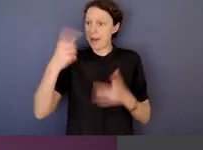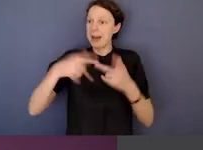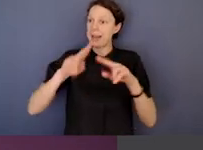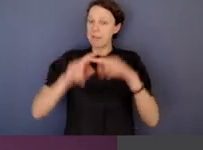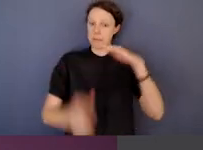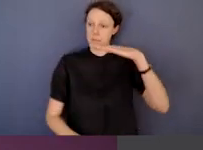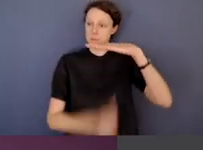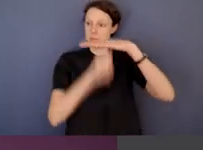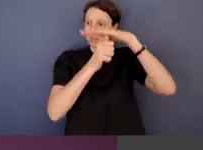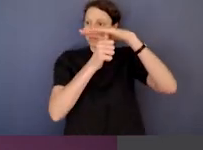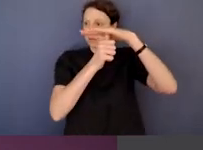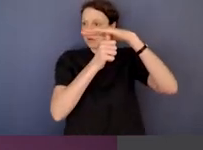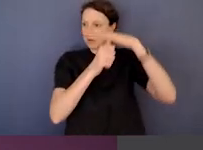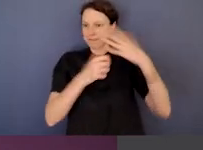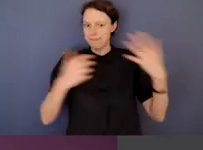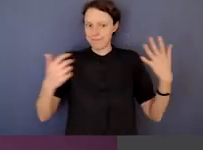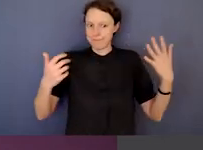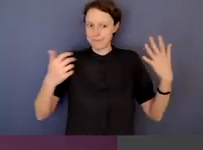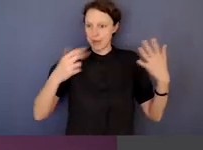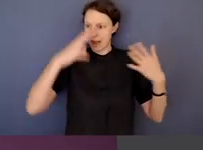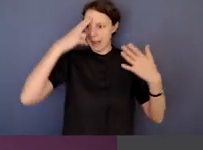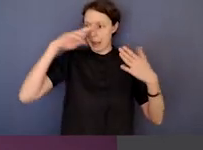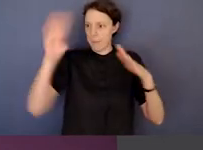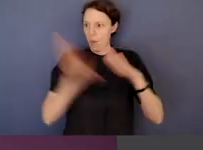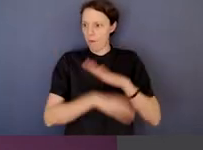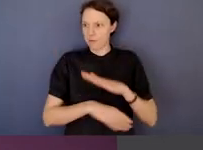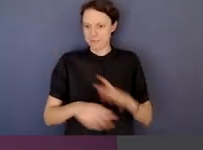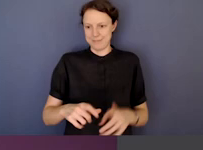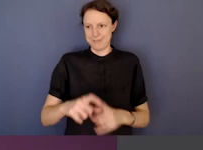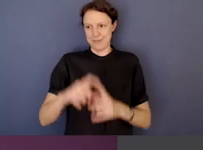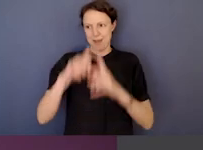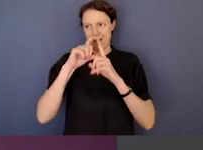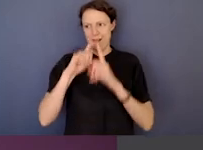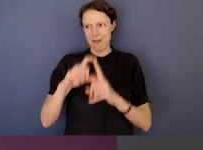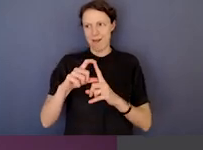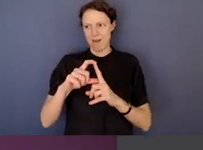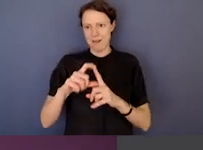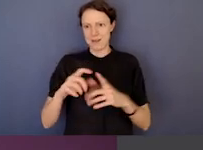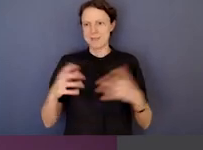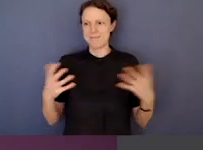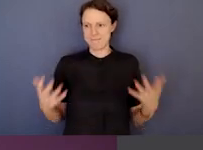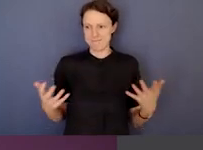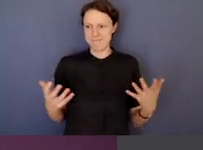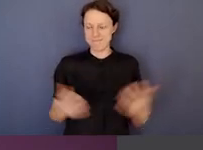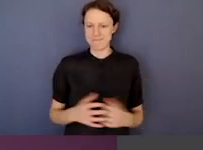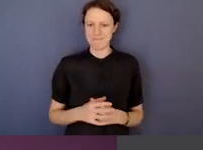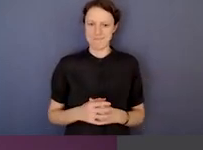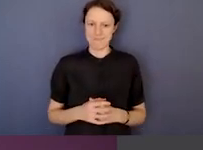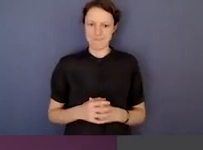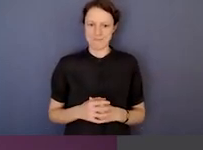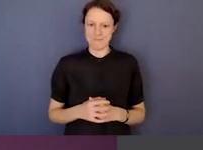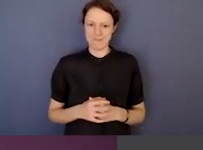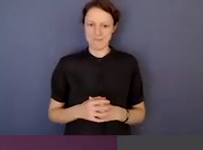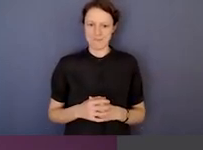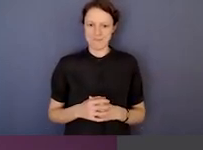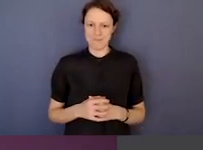when you're head of an agency, when you are very senior, then it is much, much more difficult. And